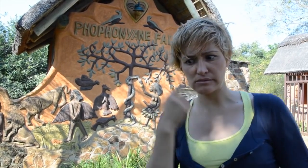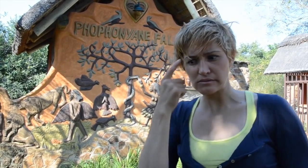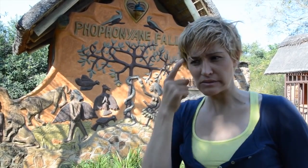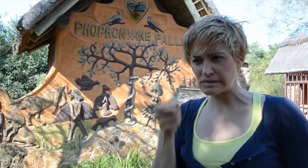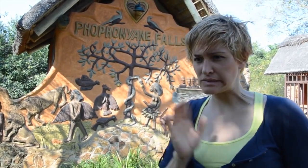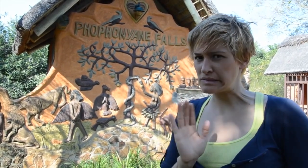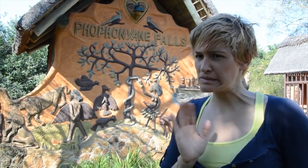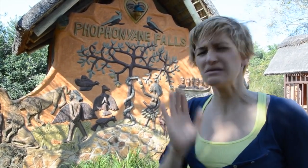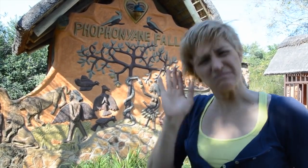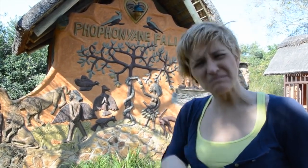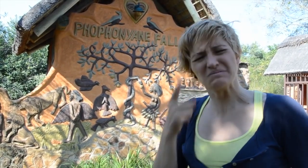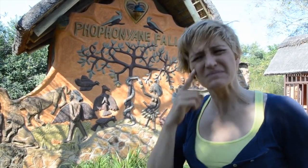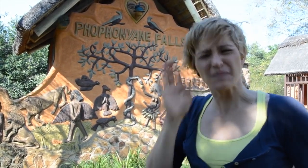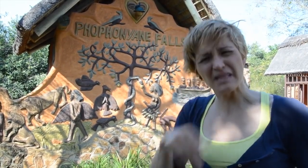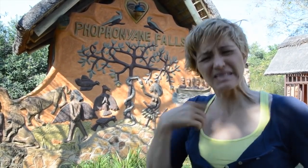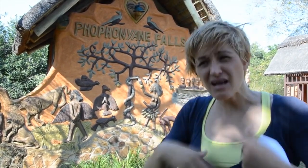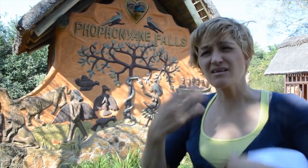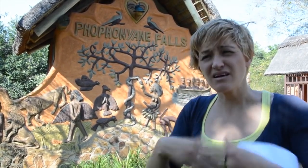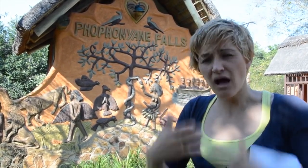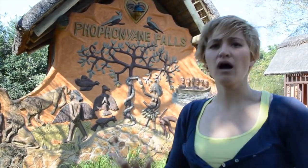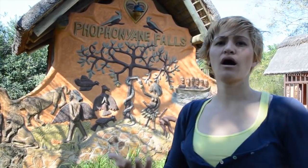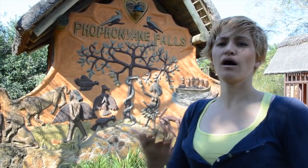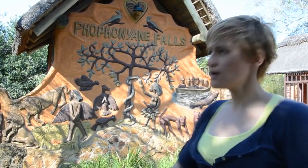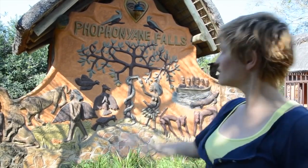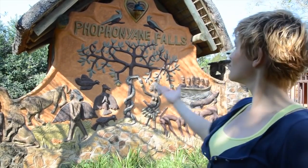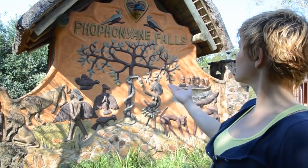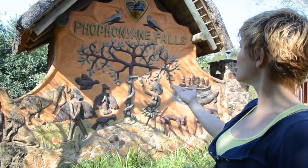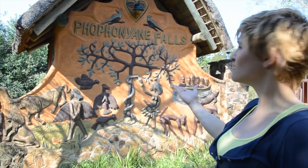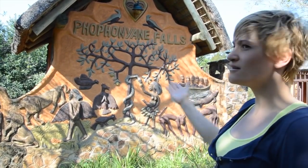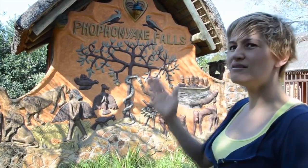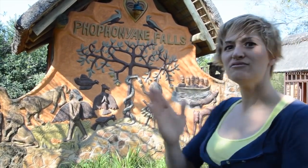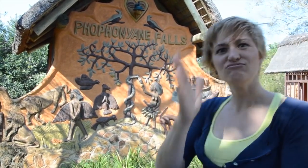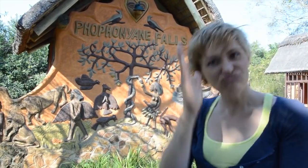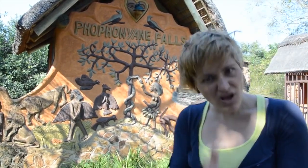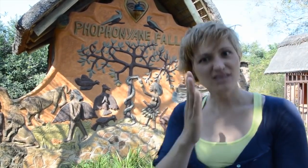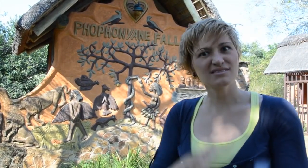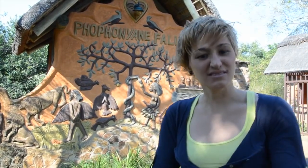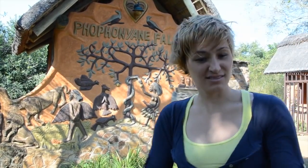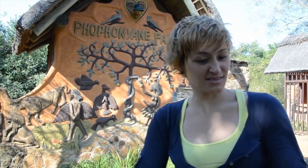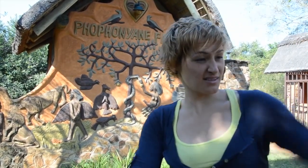be able to drive up the hill but kept going until I got here.